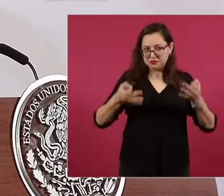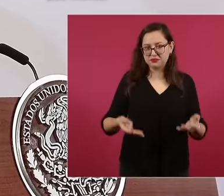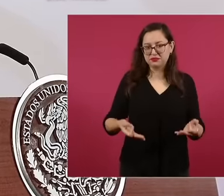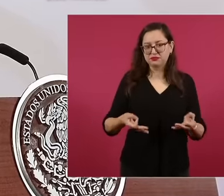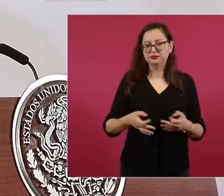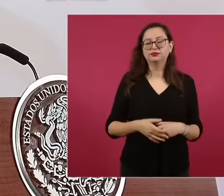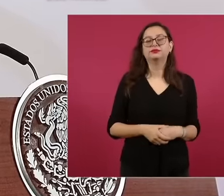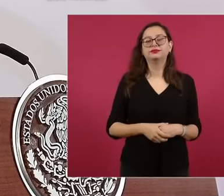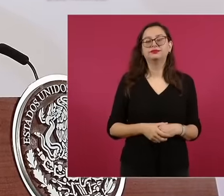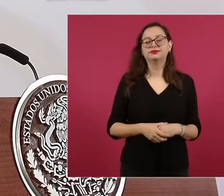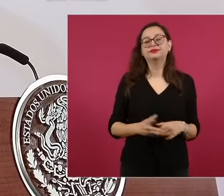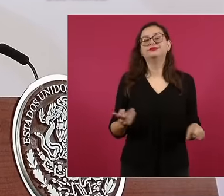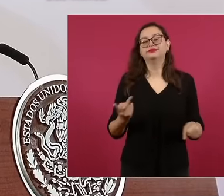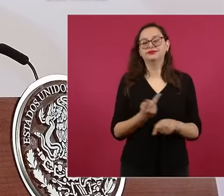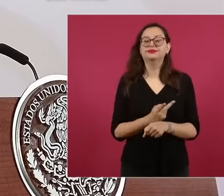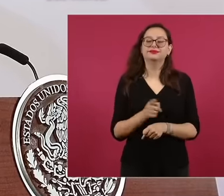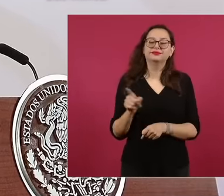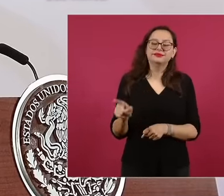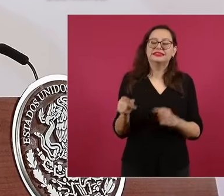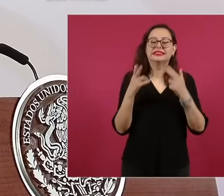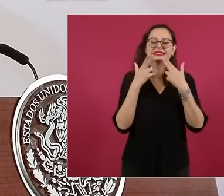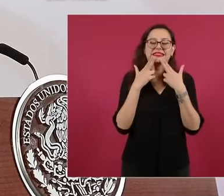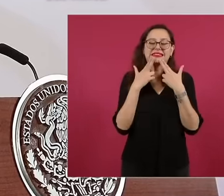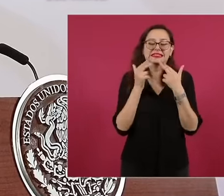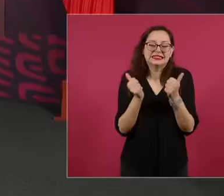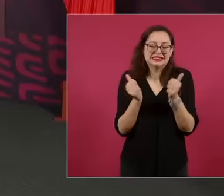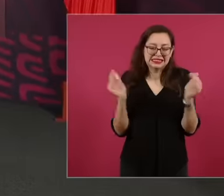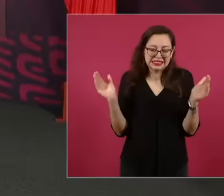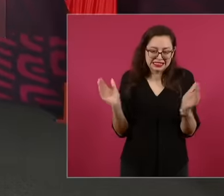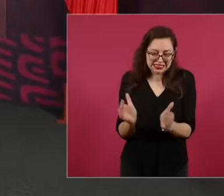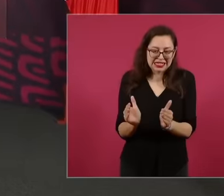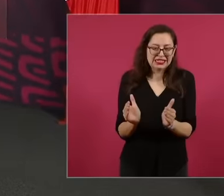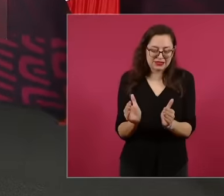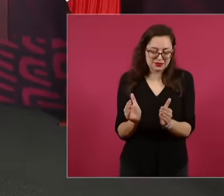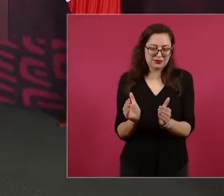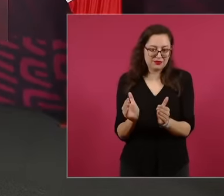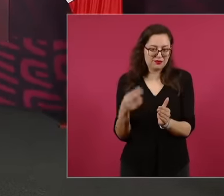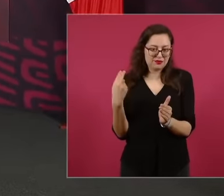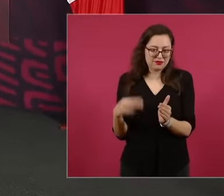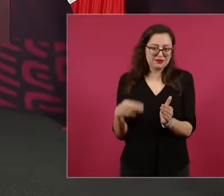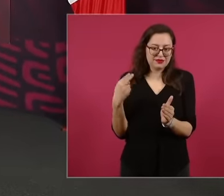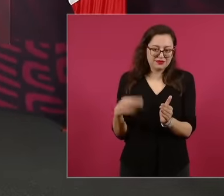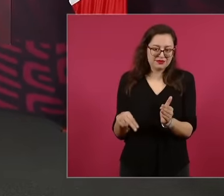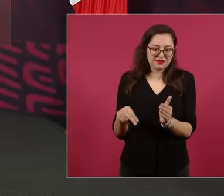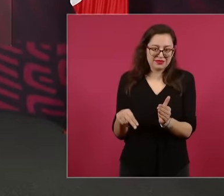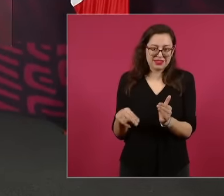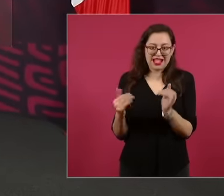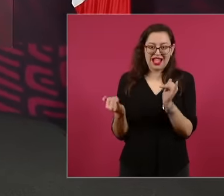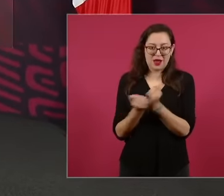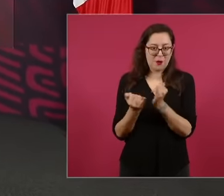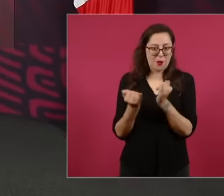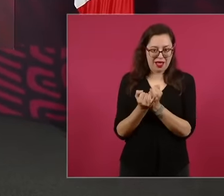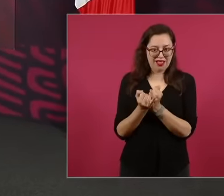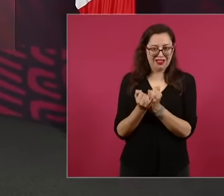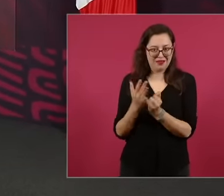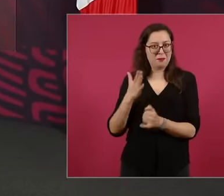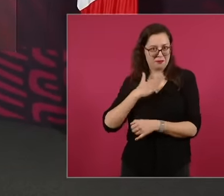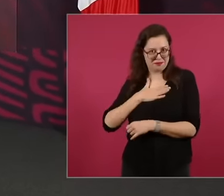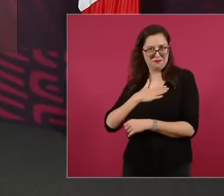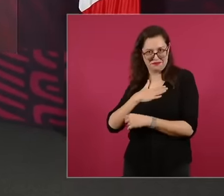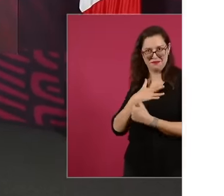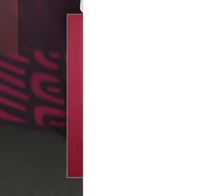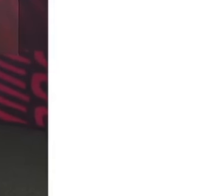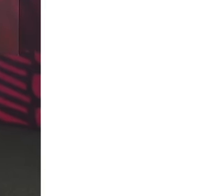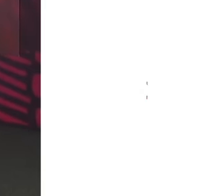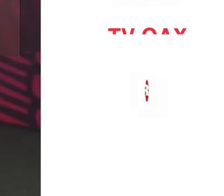was called what the Quinta de Palenqu is called. So they told him